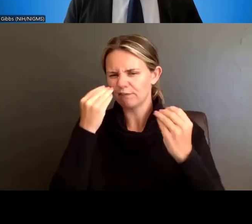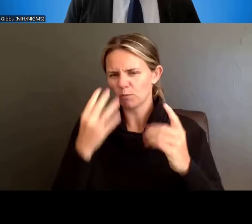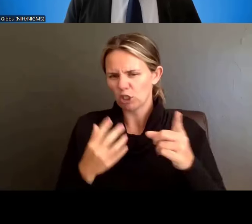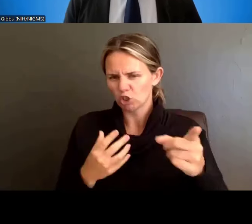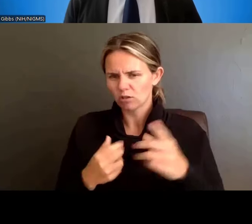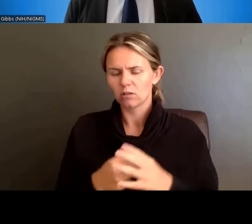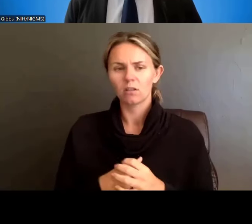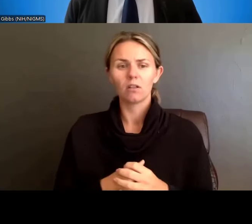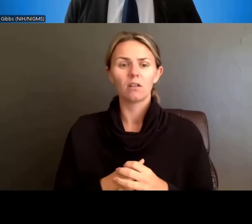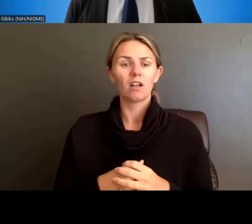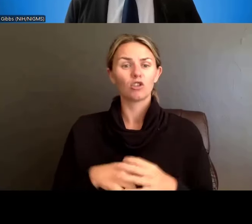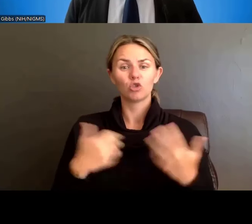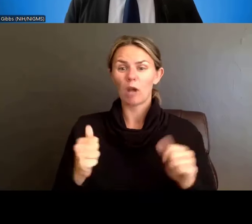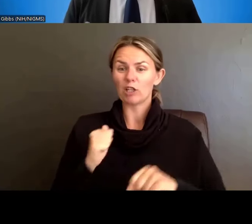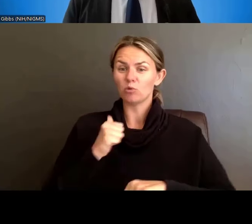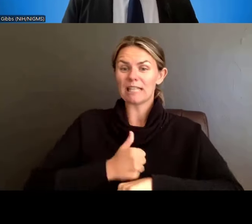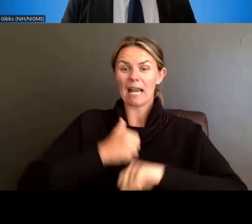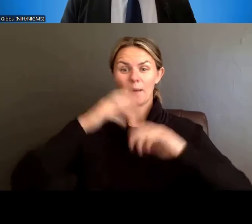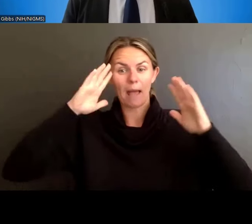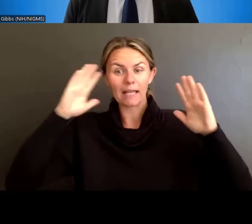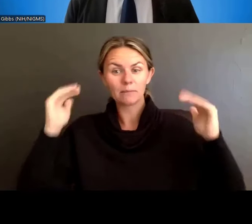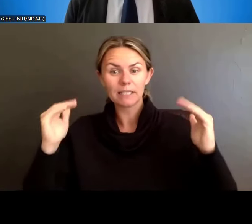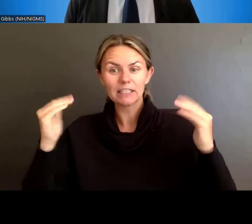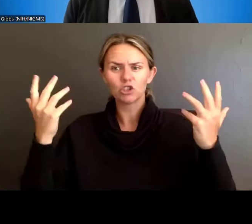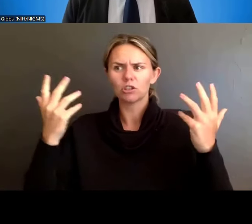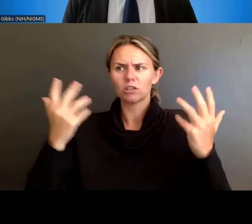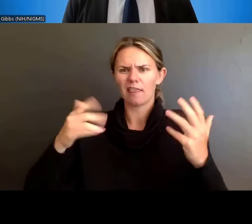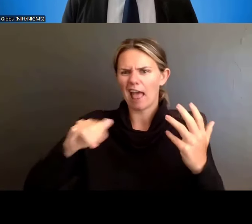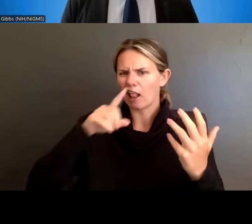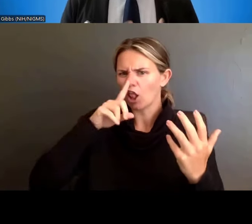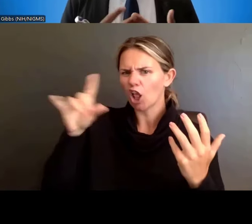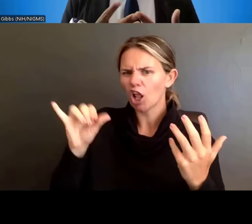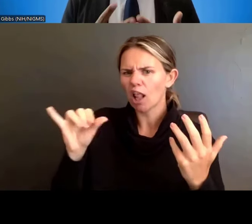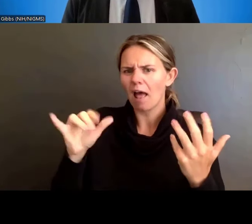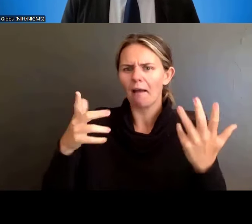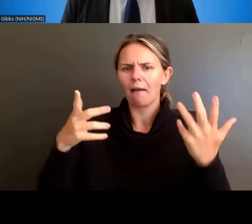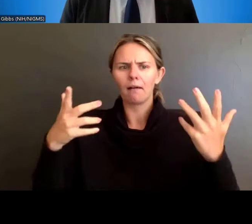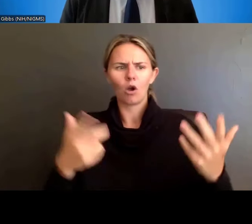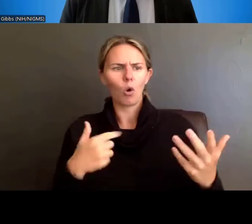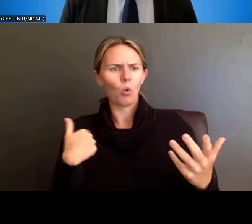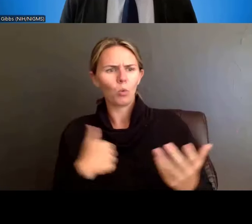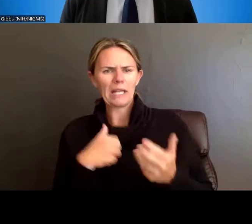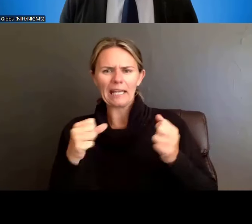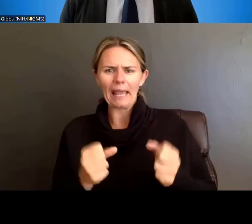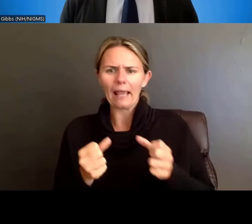maintain effective communication, and actually it's bi-directional. How do we foster appropriate independence,